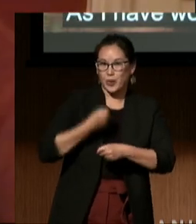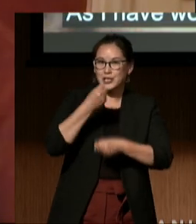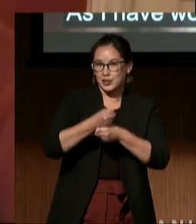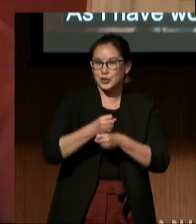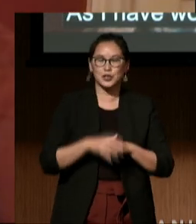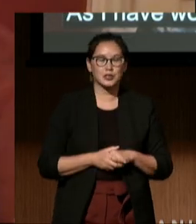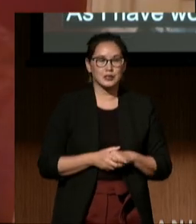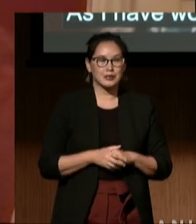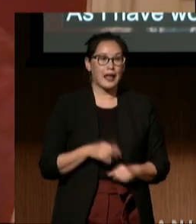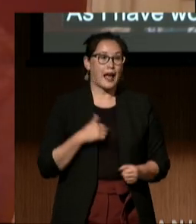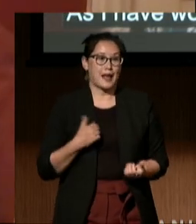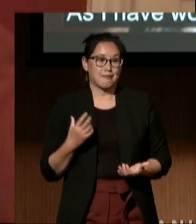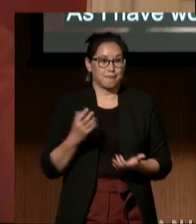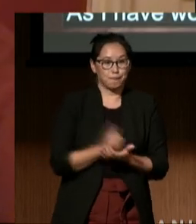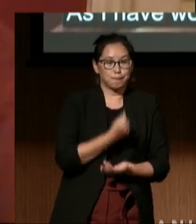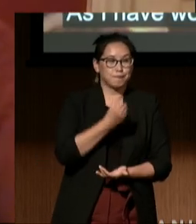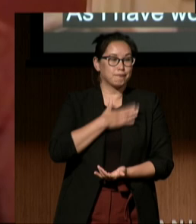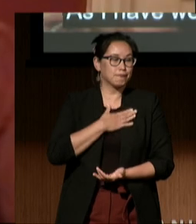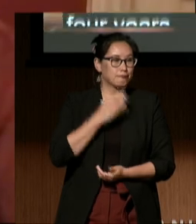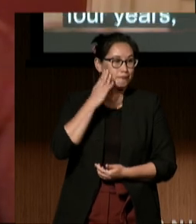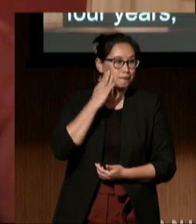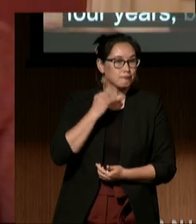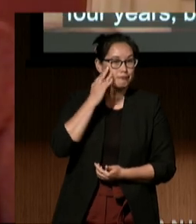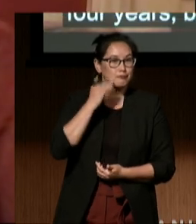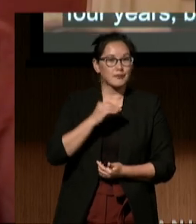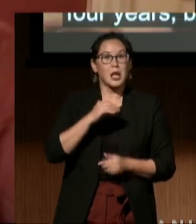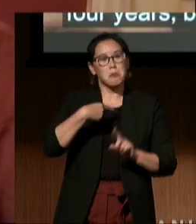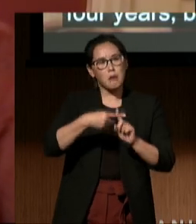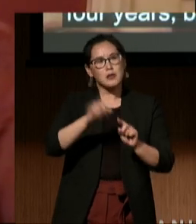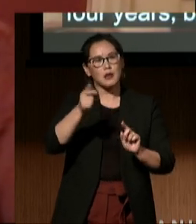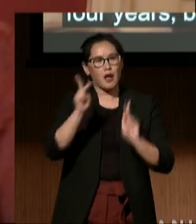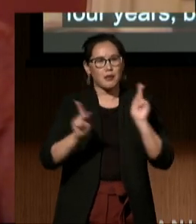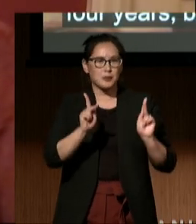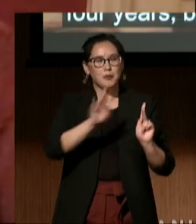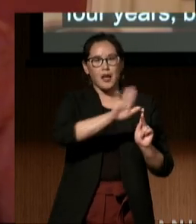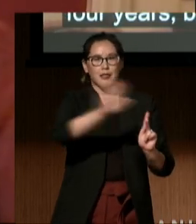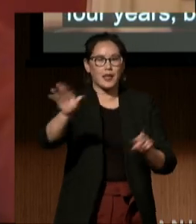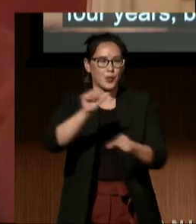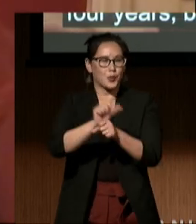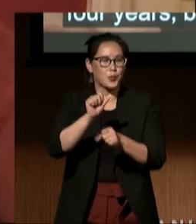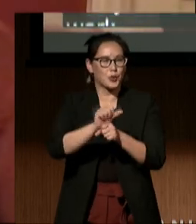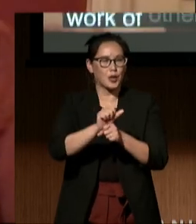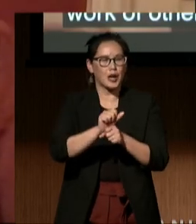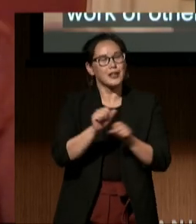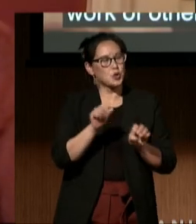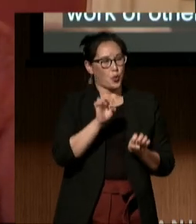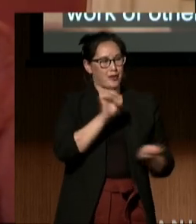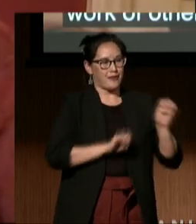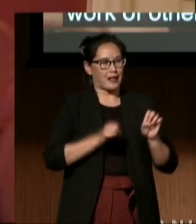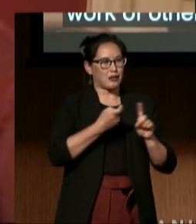my experience and the work of others to evaluate from a disability lens,